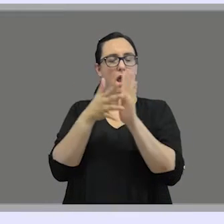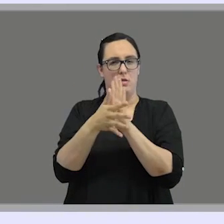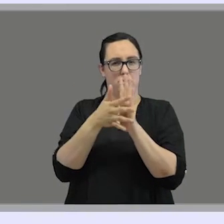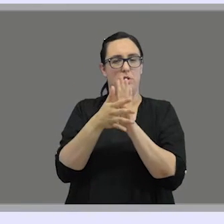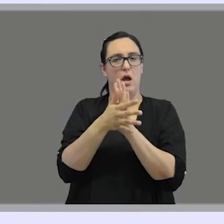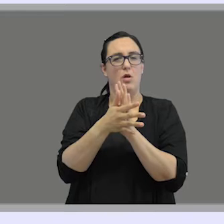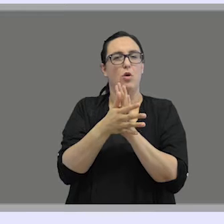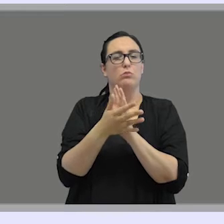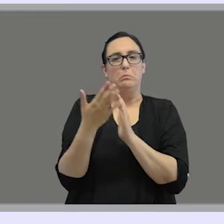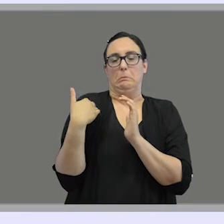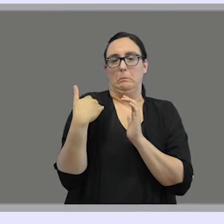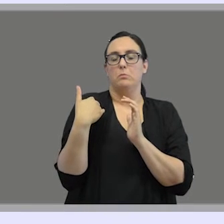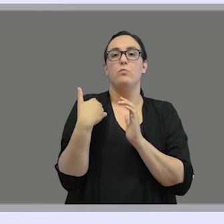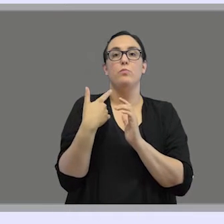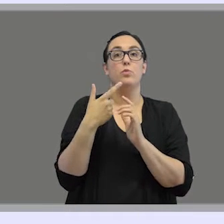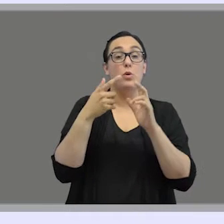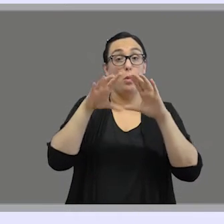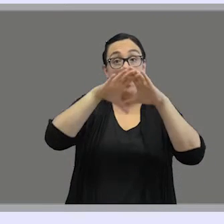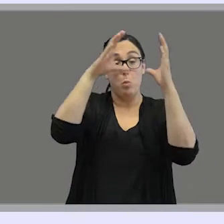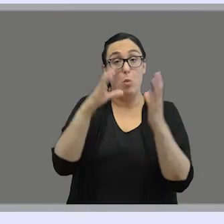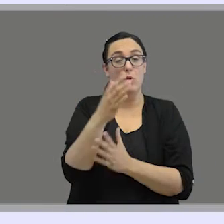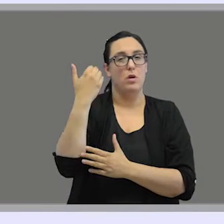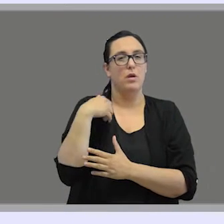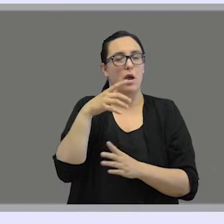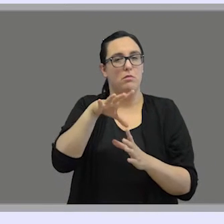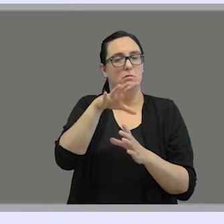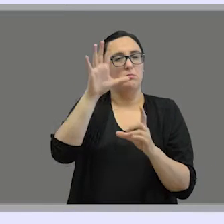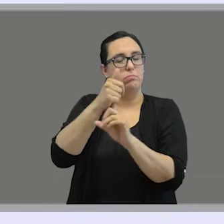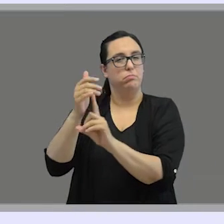that there have been described 138 different sign languages